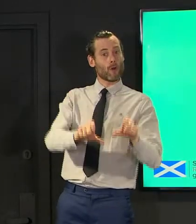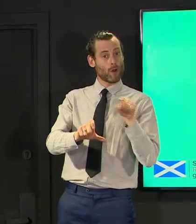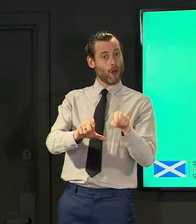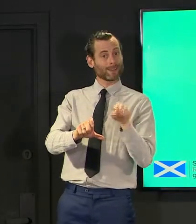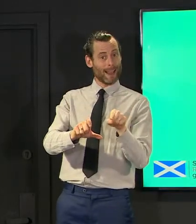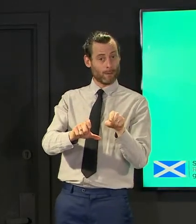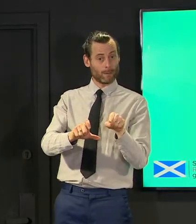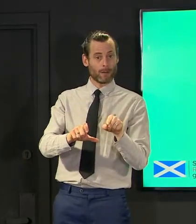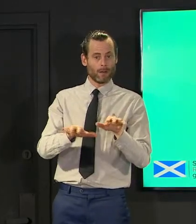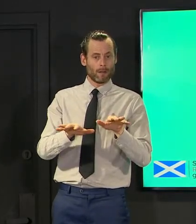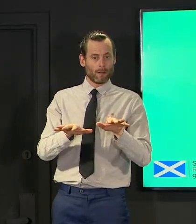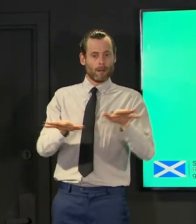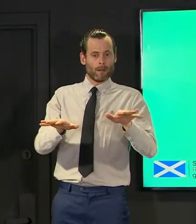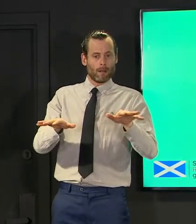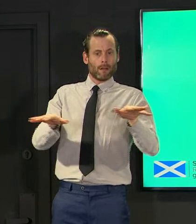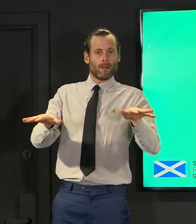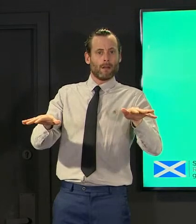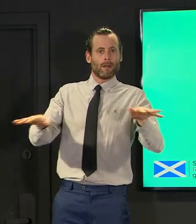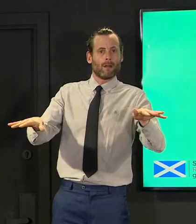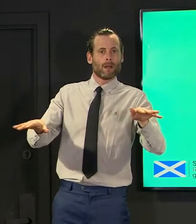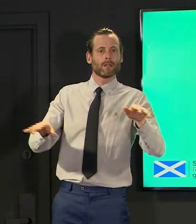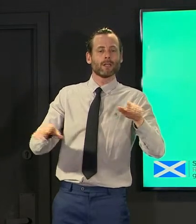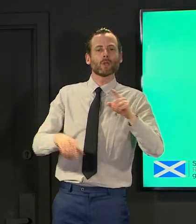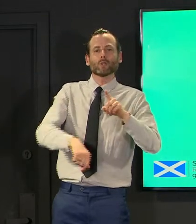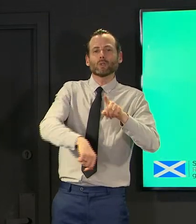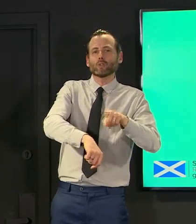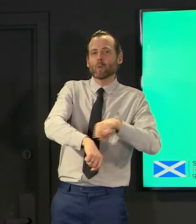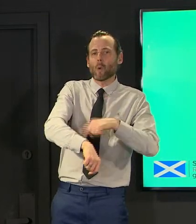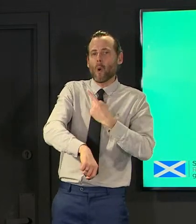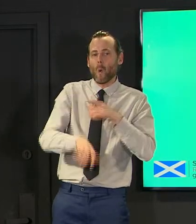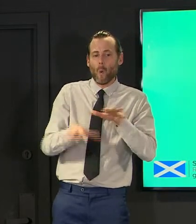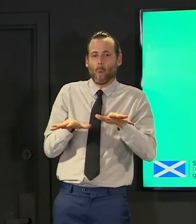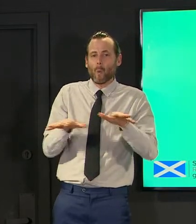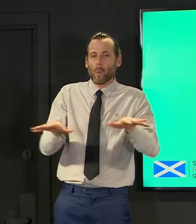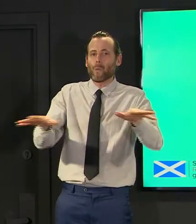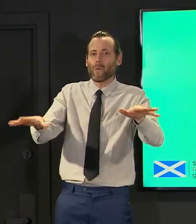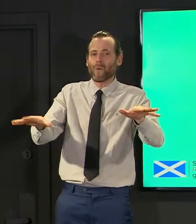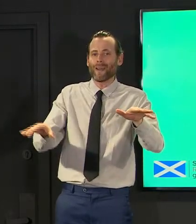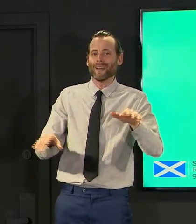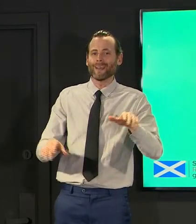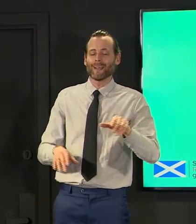the prevalence takes a long time for human behavior and the incubation period of this nasty